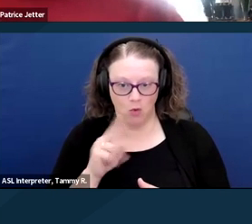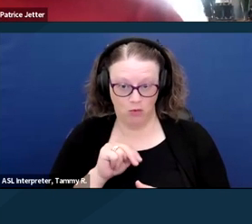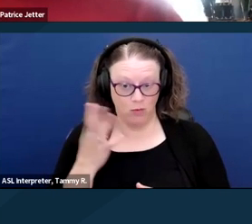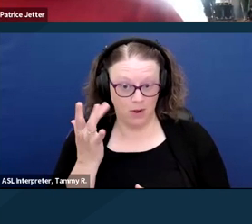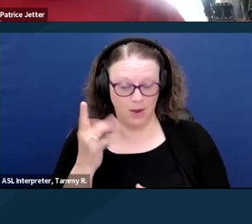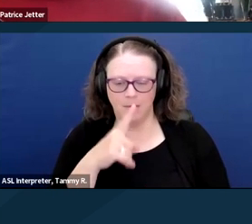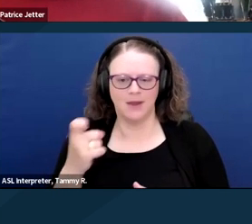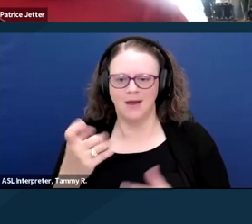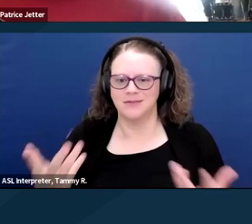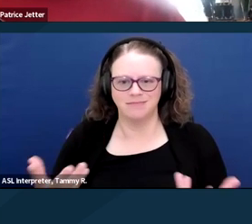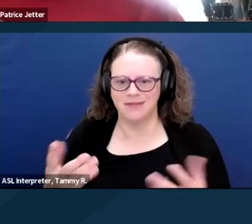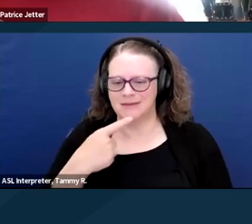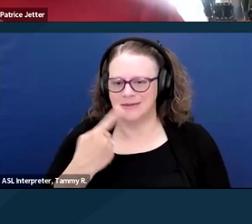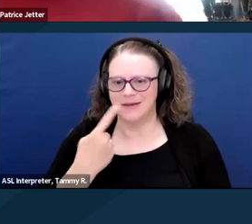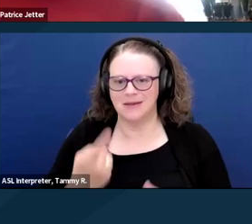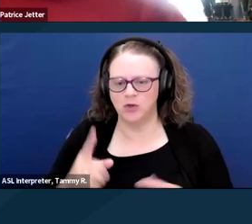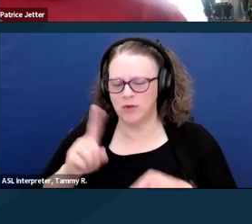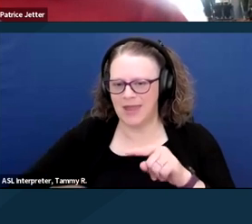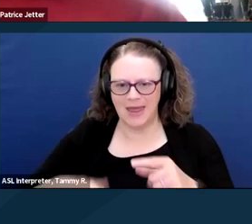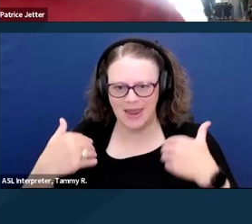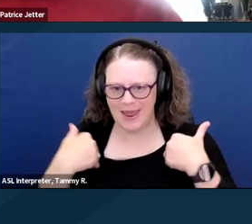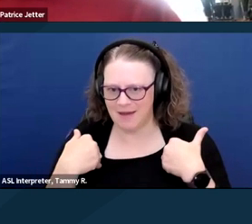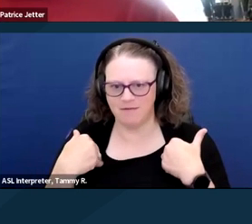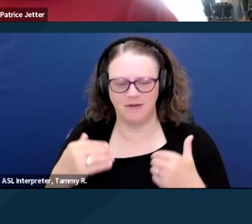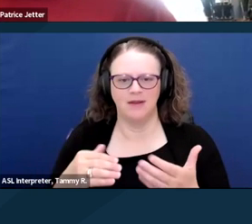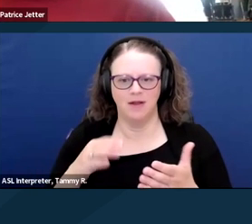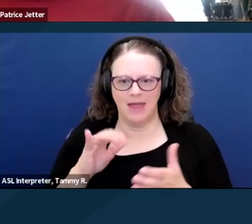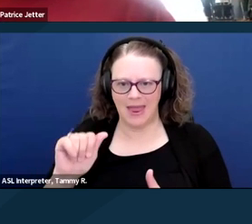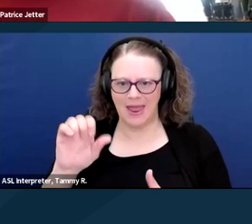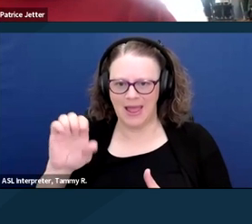SSI gives a married couple $600 a month,